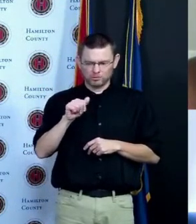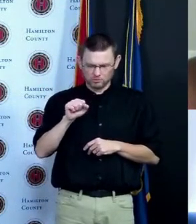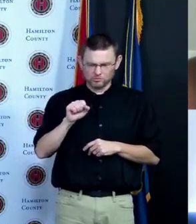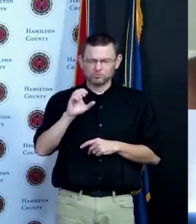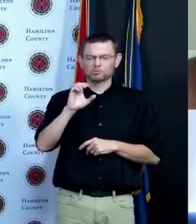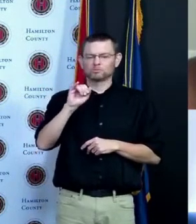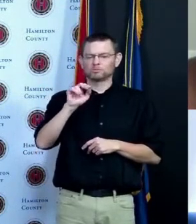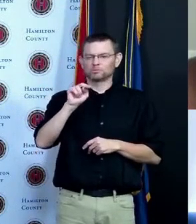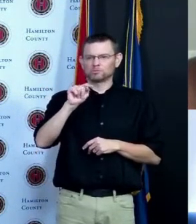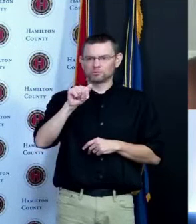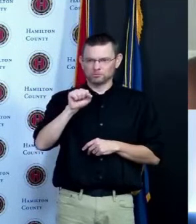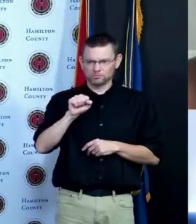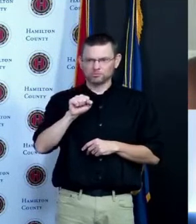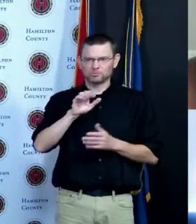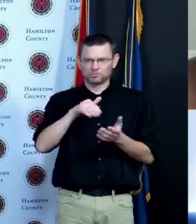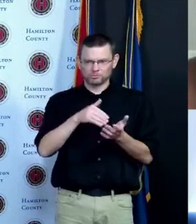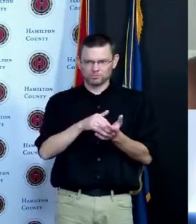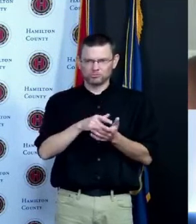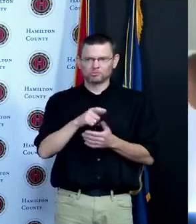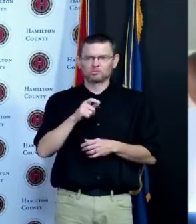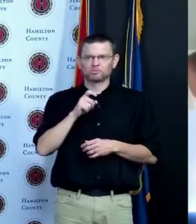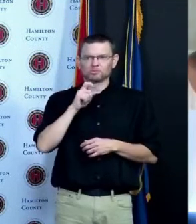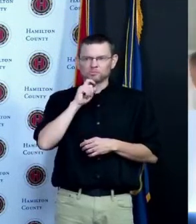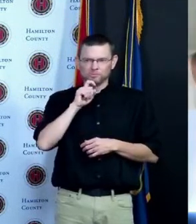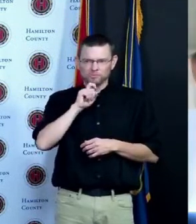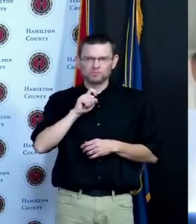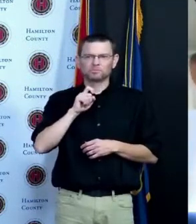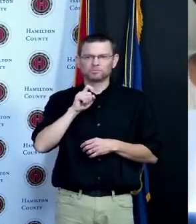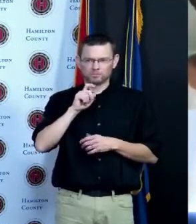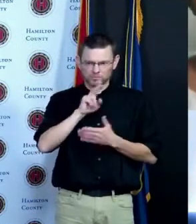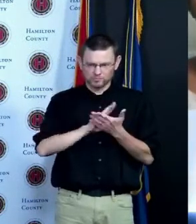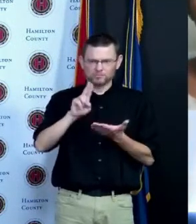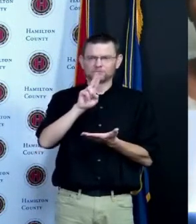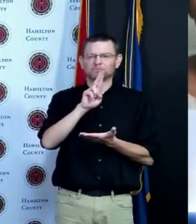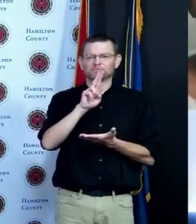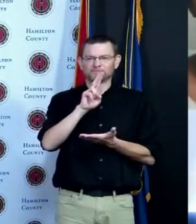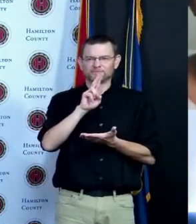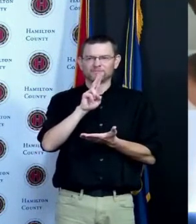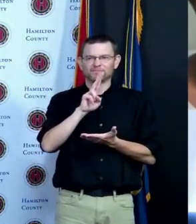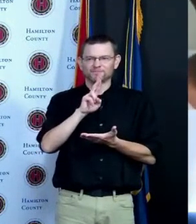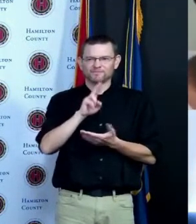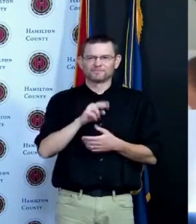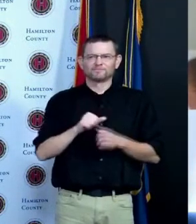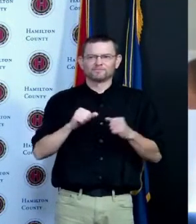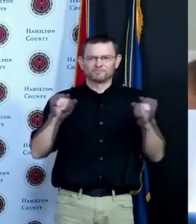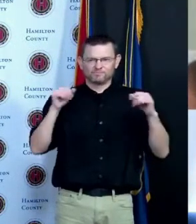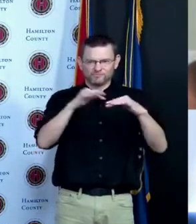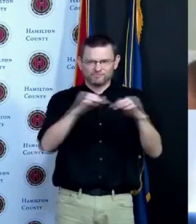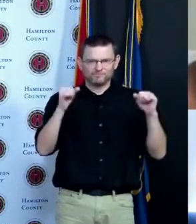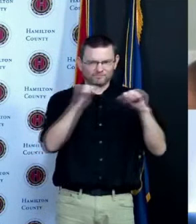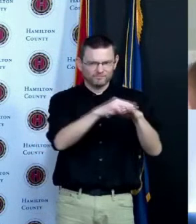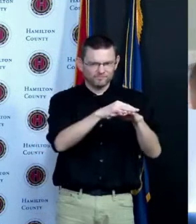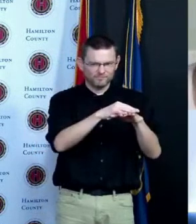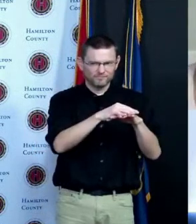issue as we moved past that threshold of having some more supply we now know that we have to have